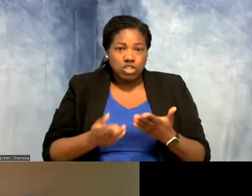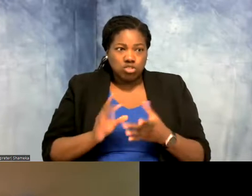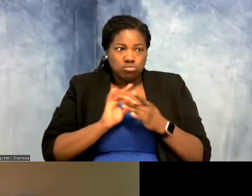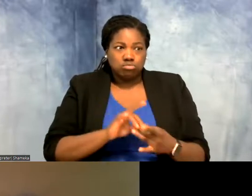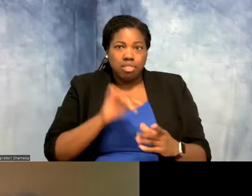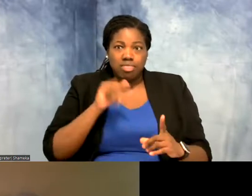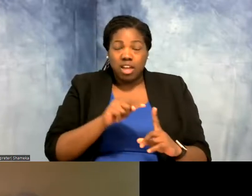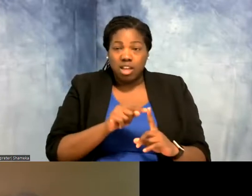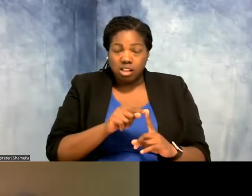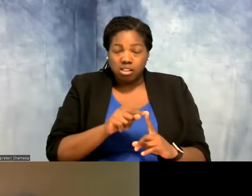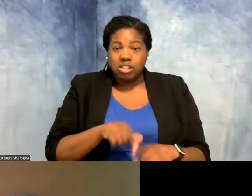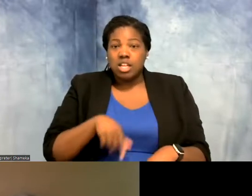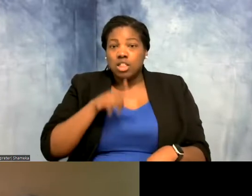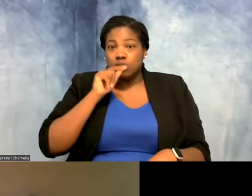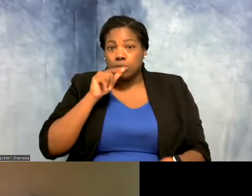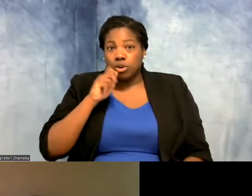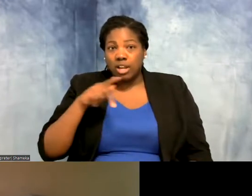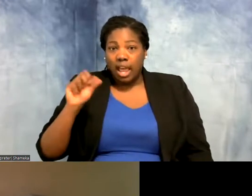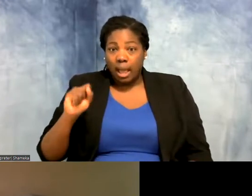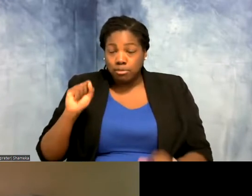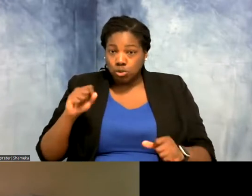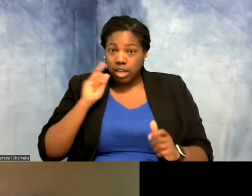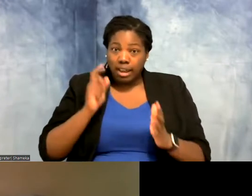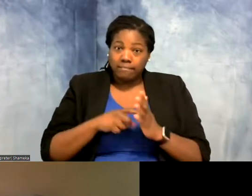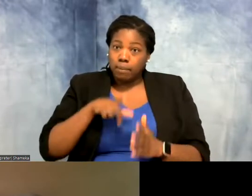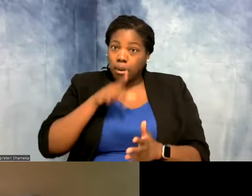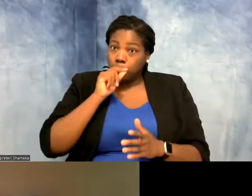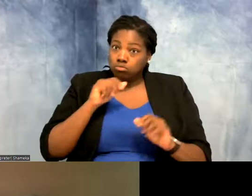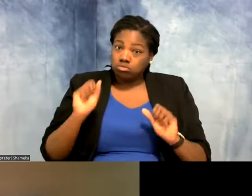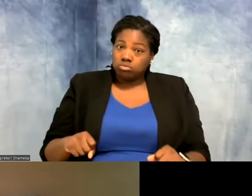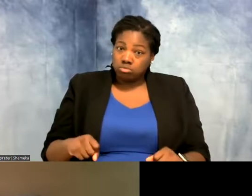There's even bird apps that can help you identify birds. I think Merlin is one of those.